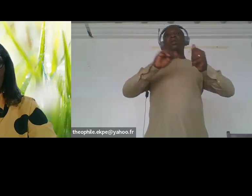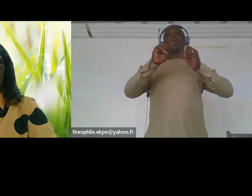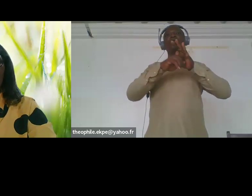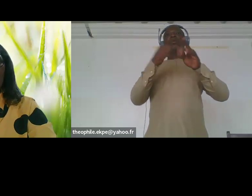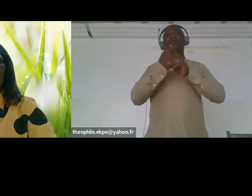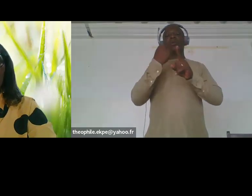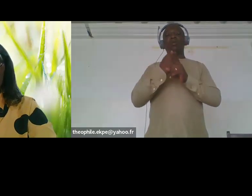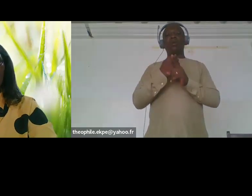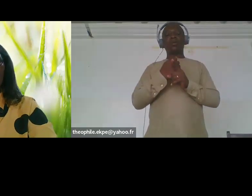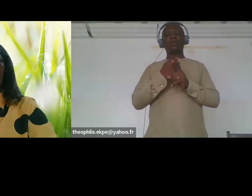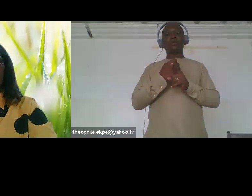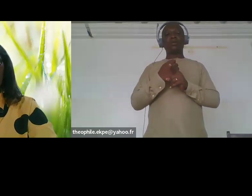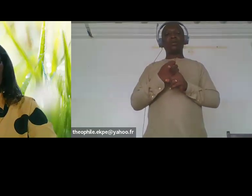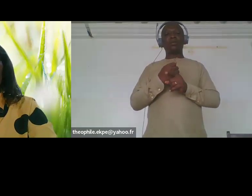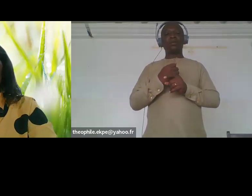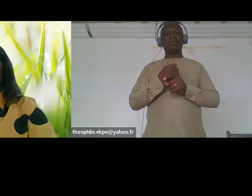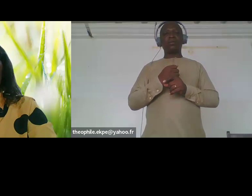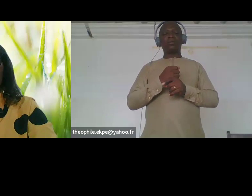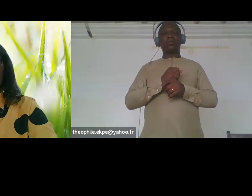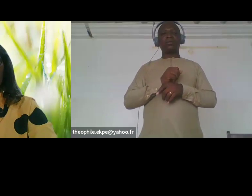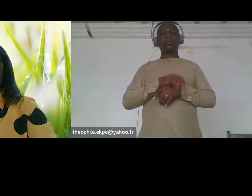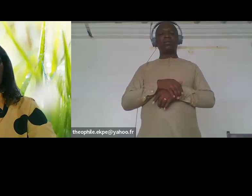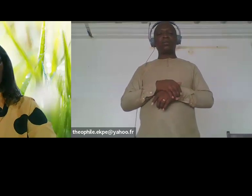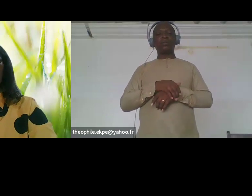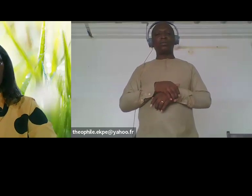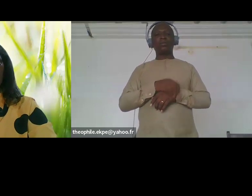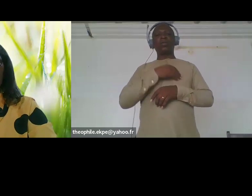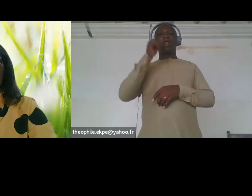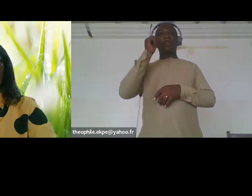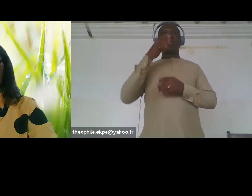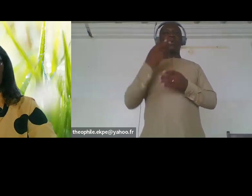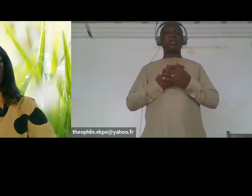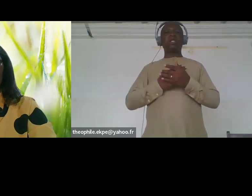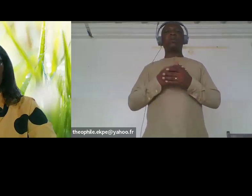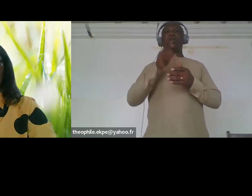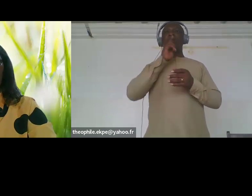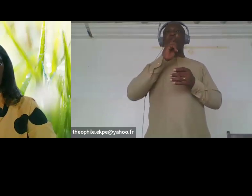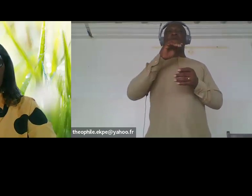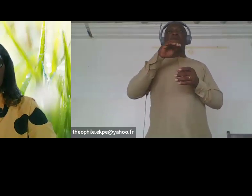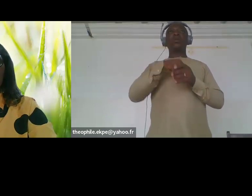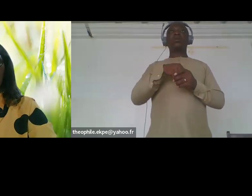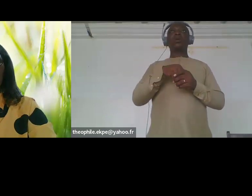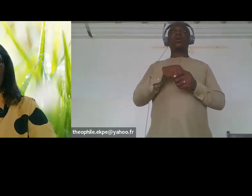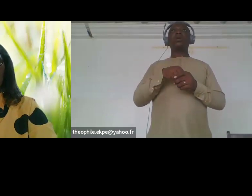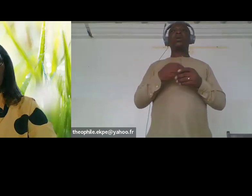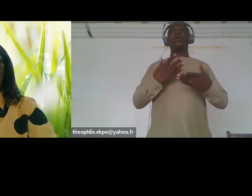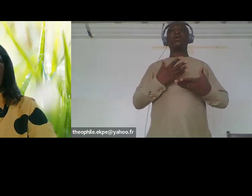the sun you most of of you know that the sun is uh affecting those women and girl